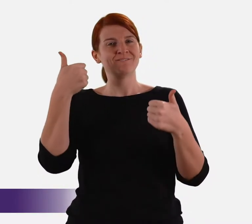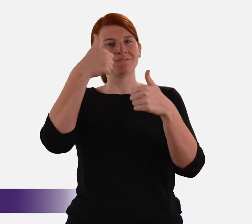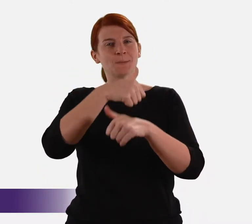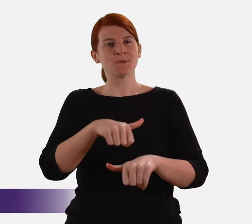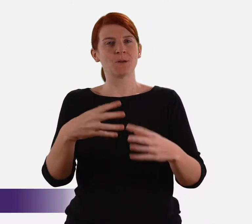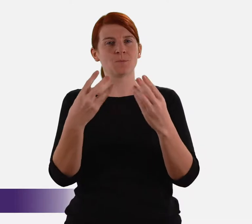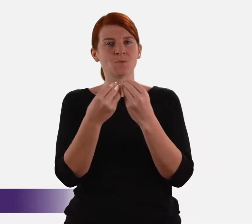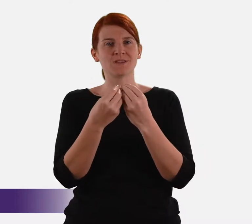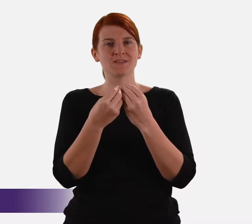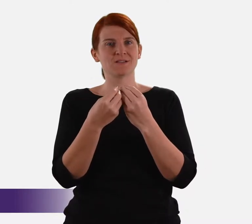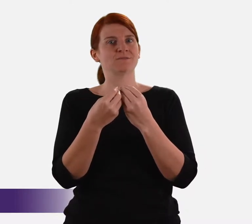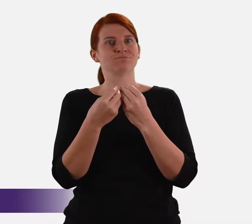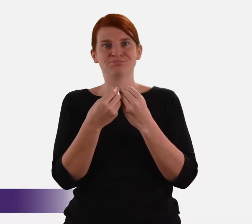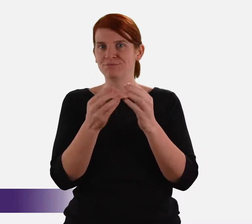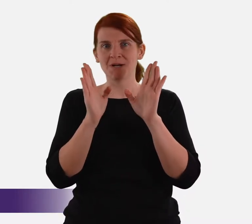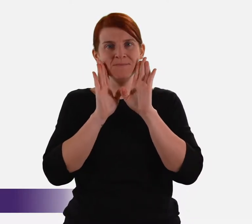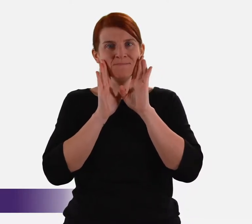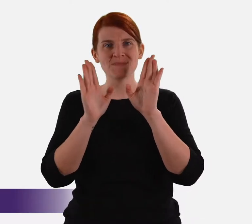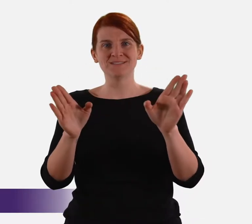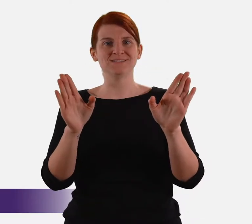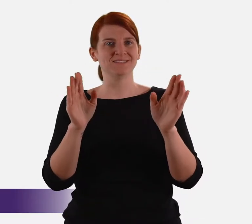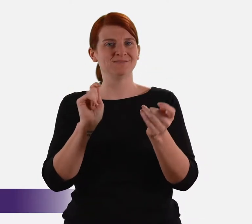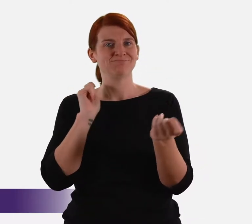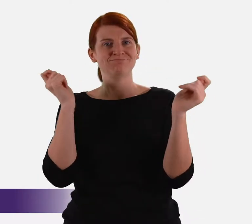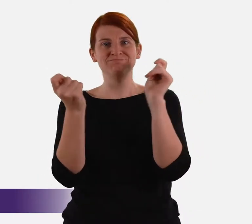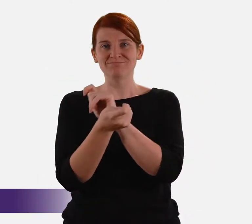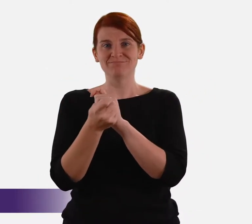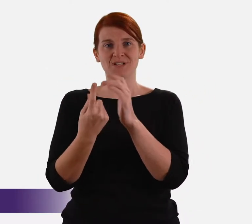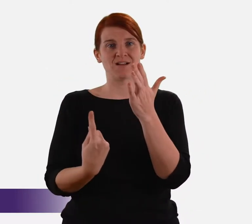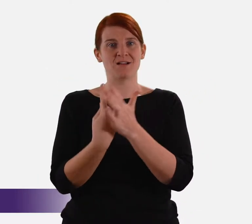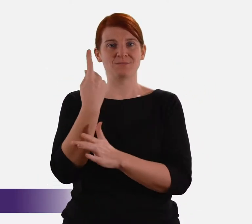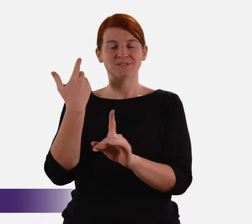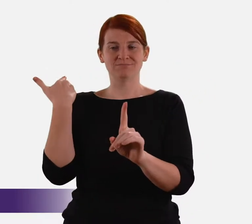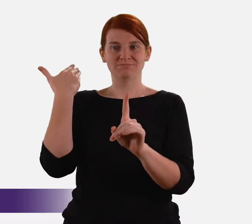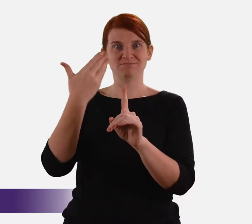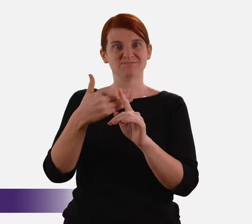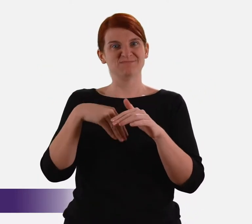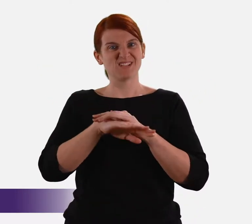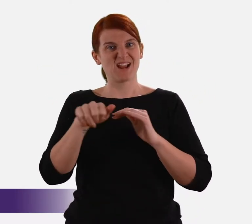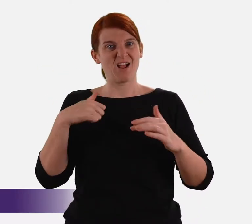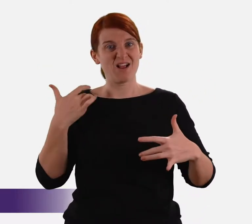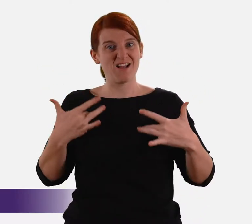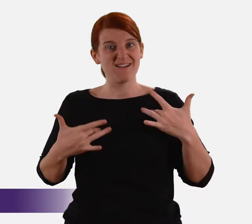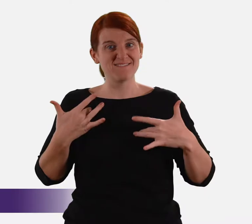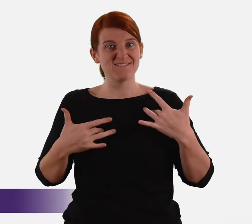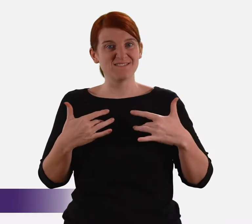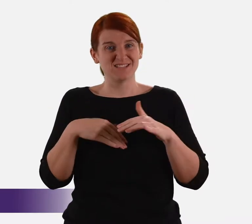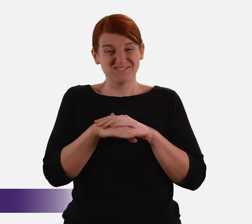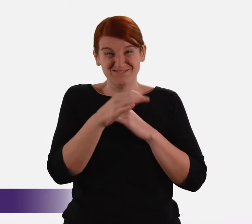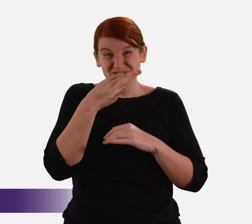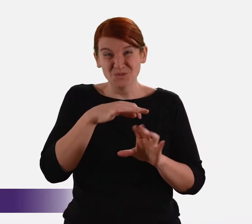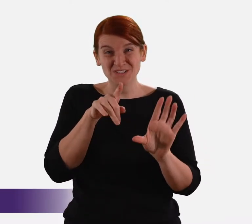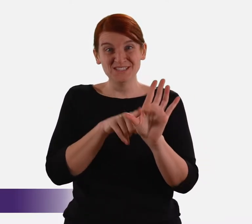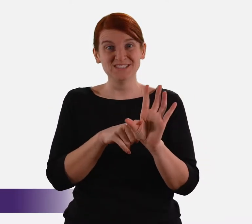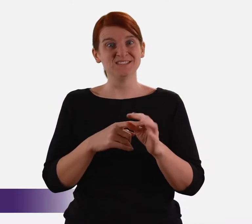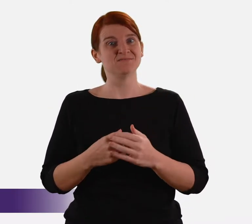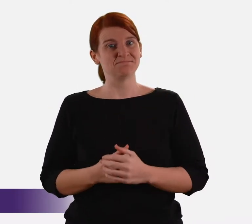Of course we are all familiar with the astonishing changes that have occurred in our way of life within a few years.